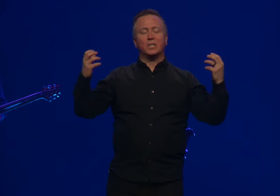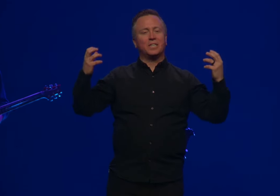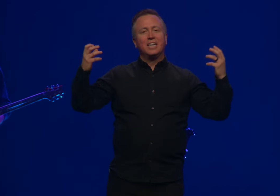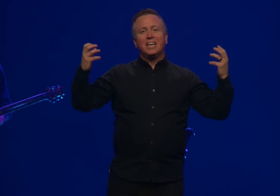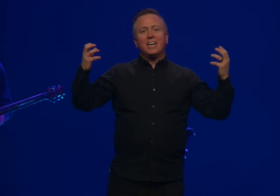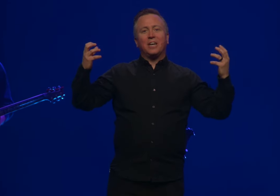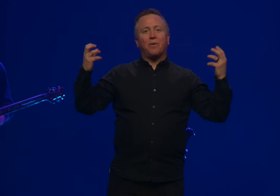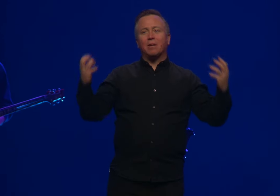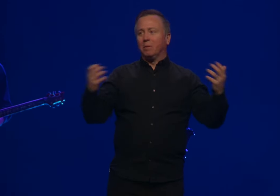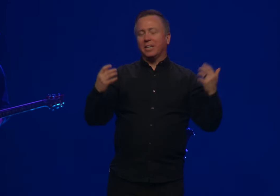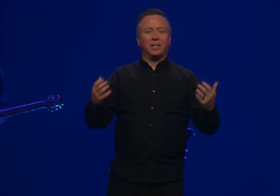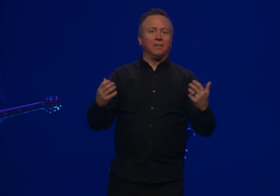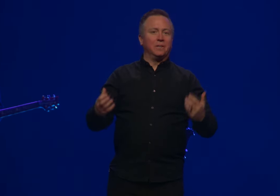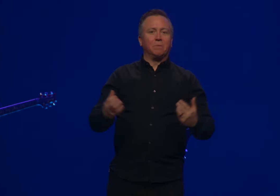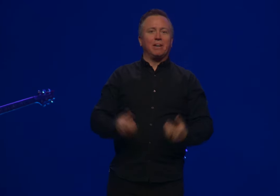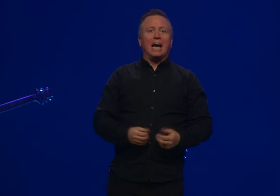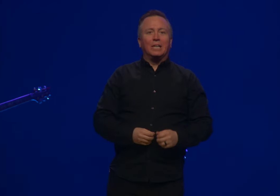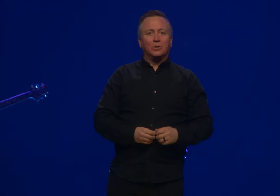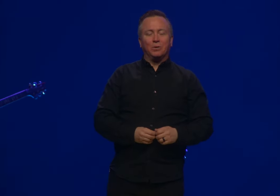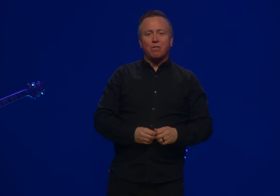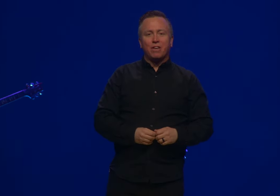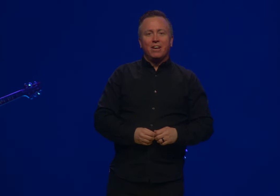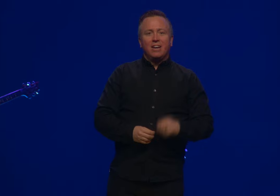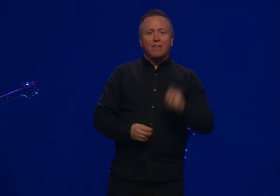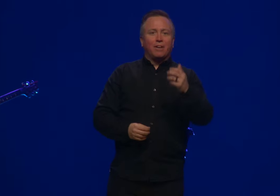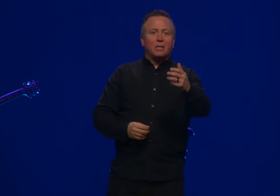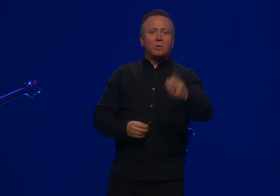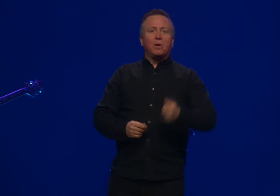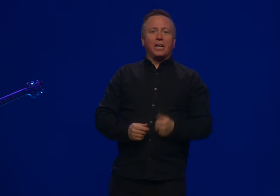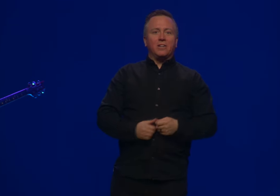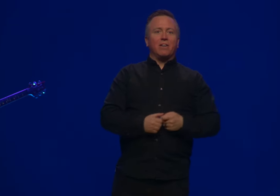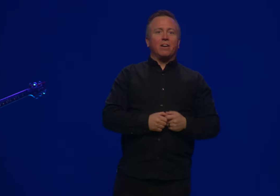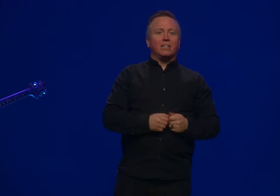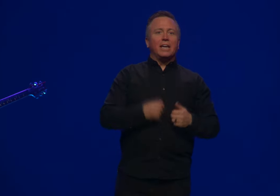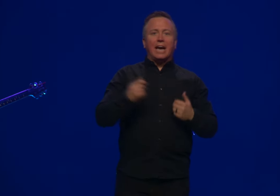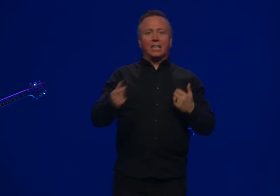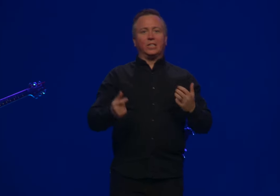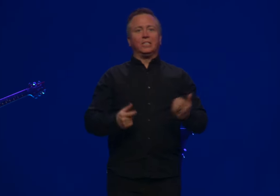Just incredibly encouraged by that truth. If God's at work in your heart, take action.